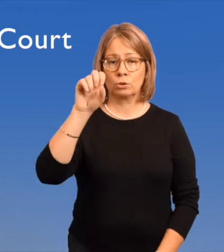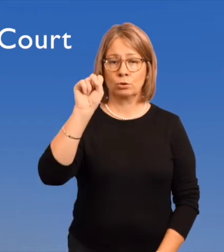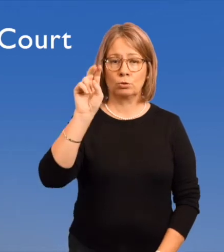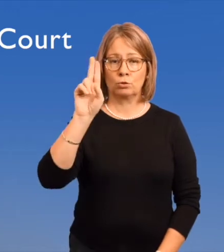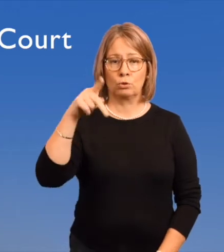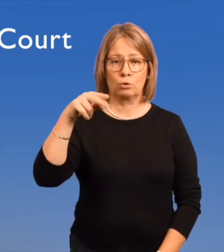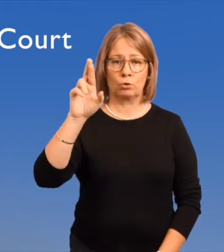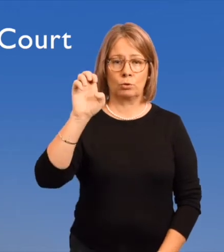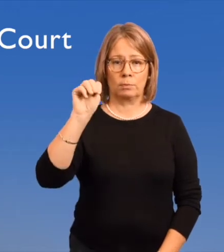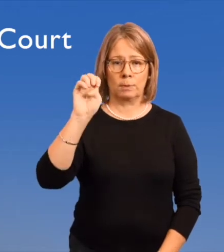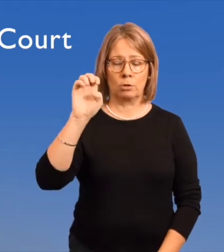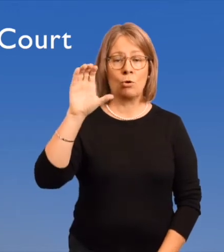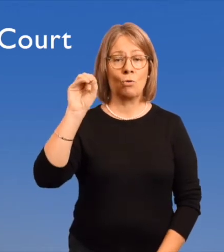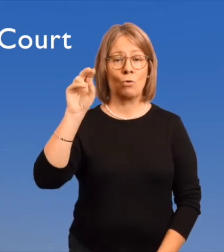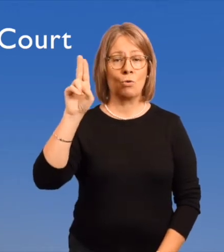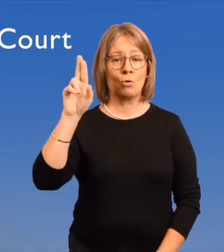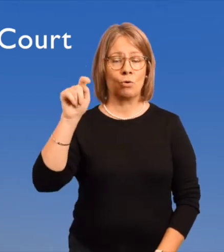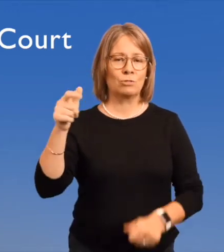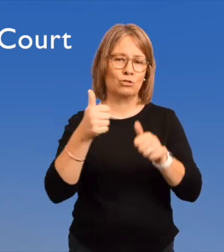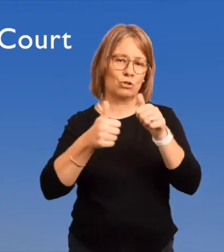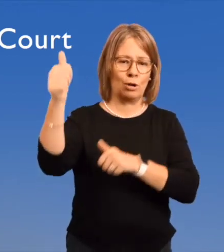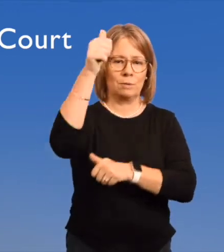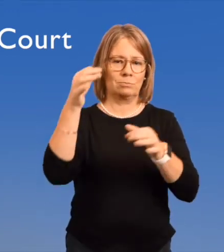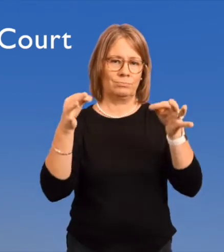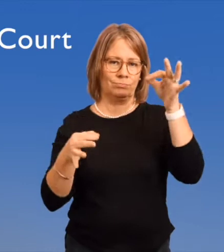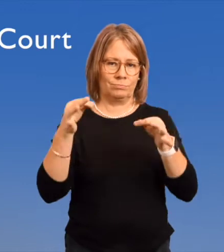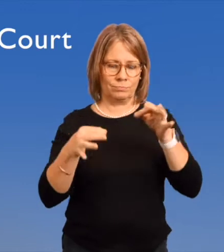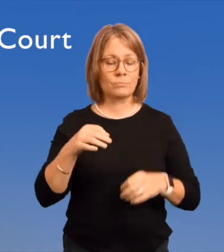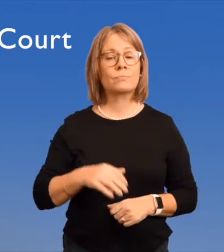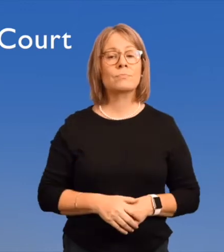Supreme Court.